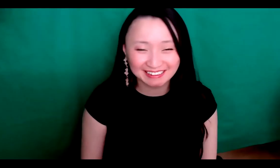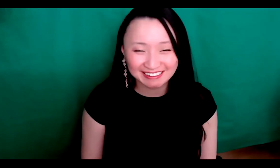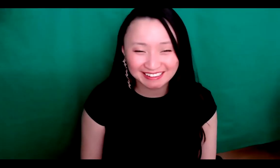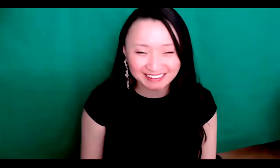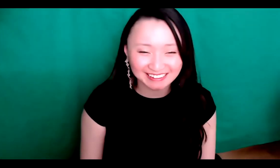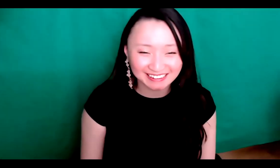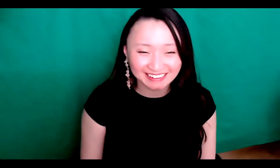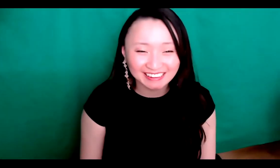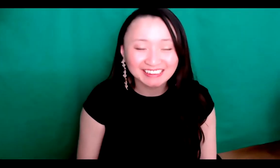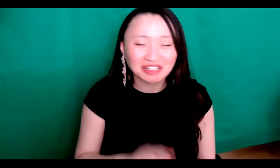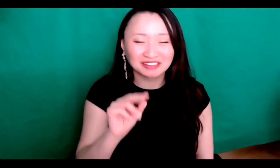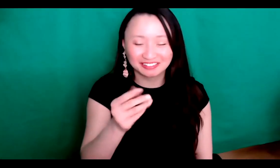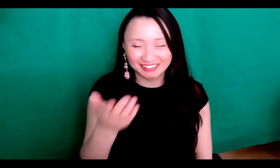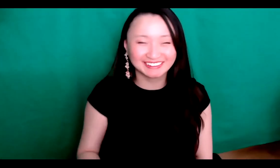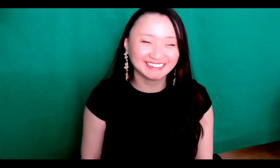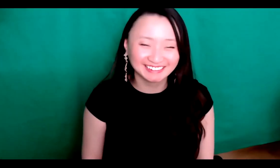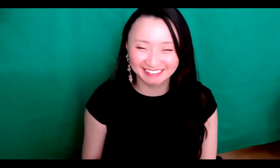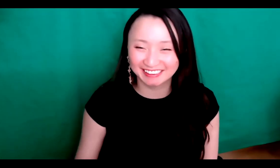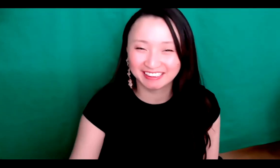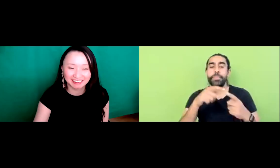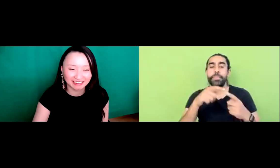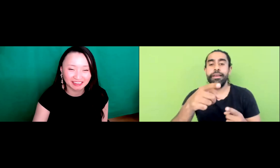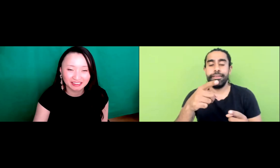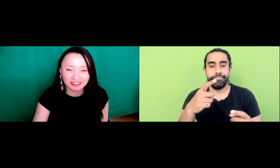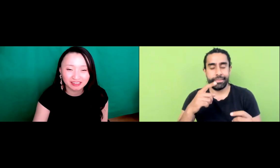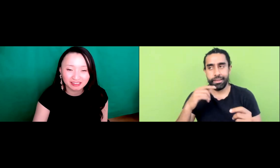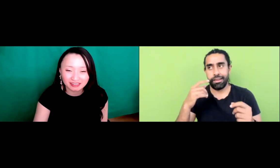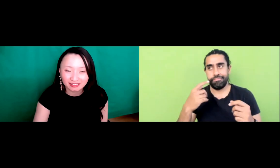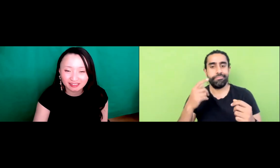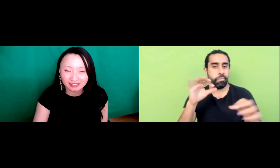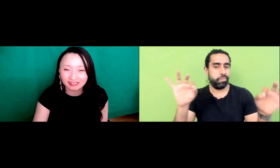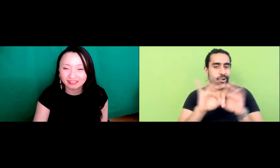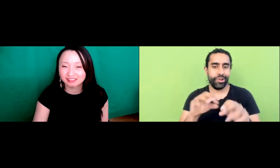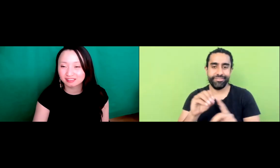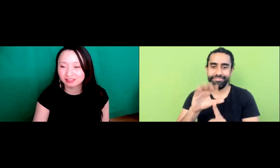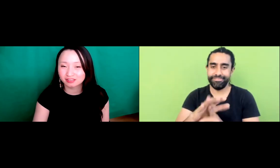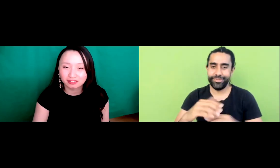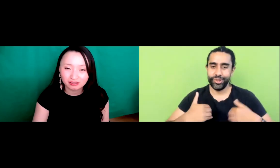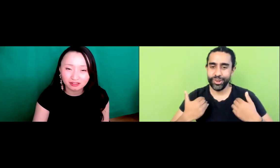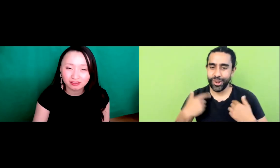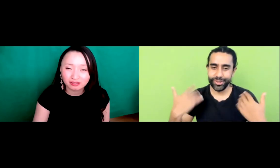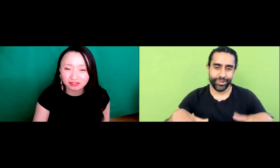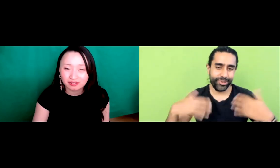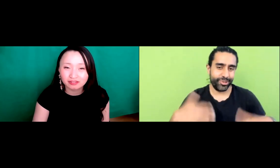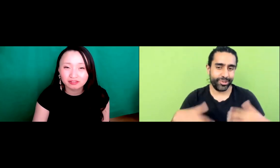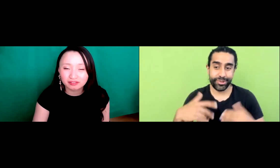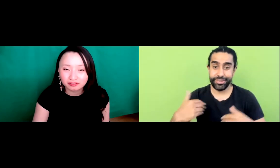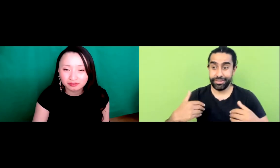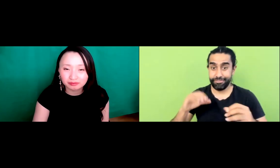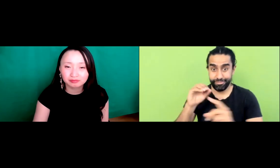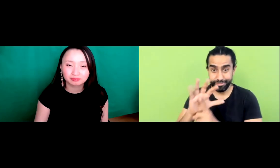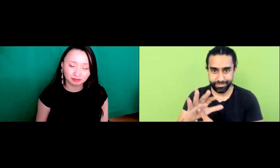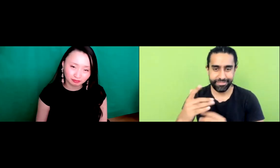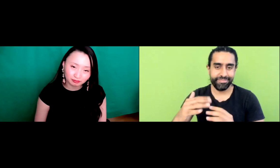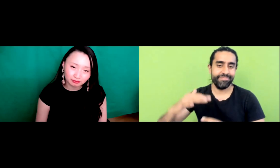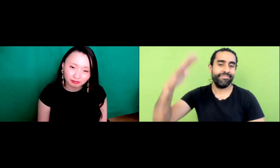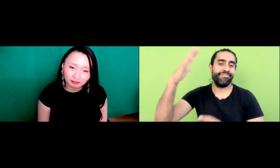an example. You know, it's so important to give exposure,